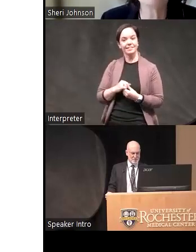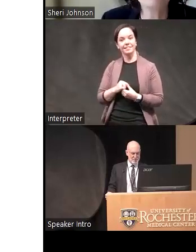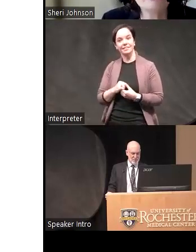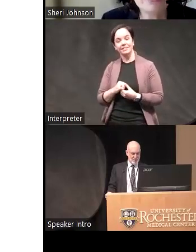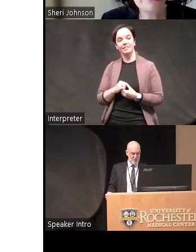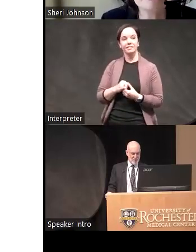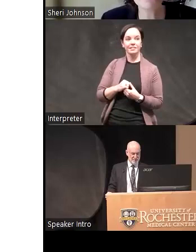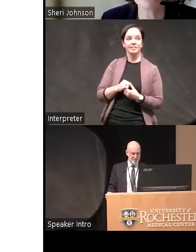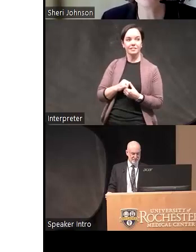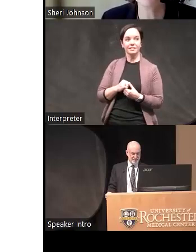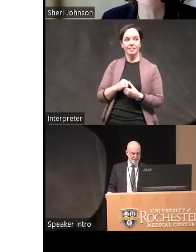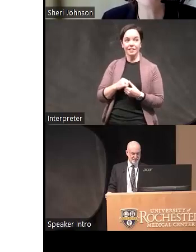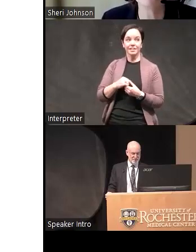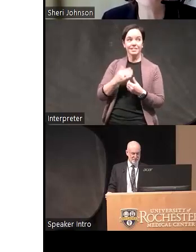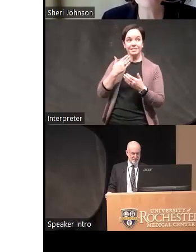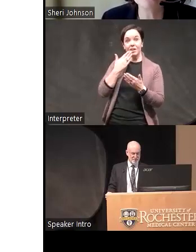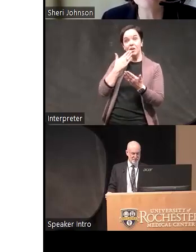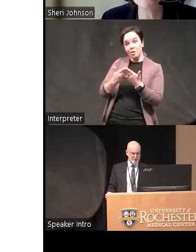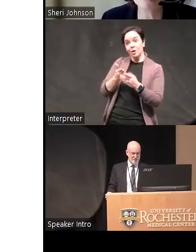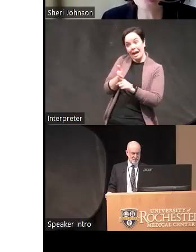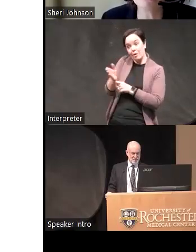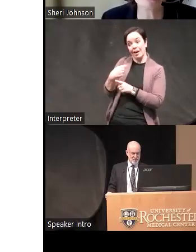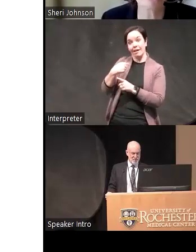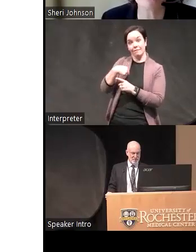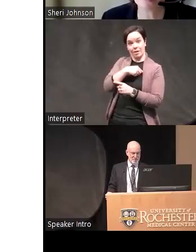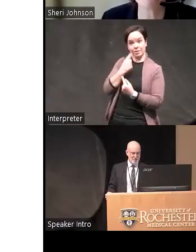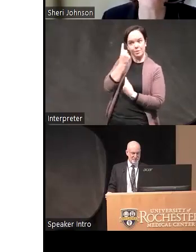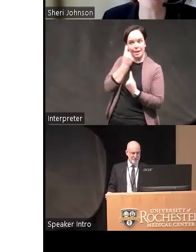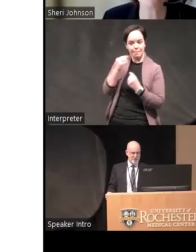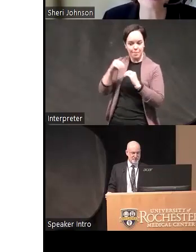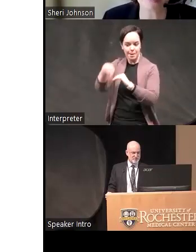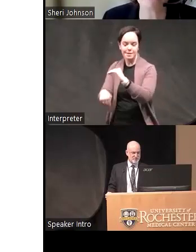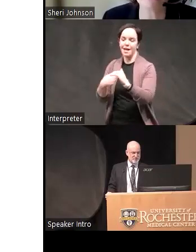it's a potent area for us to think more rigorously about because all I have is clinical examples